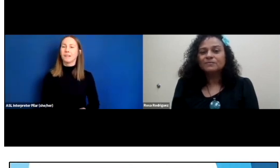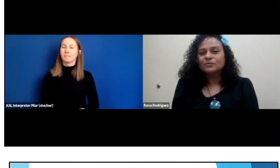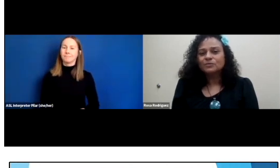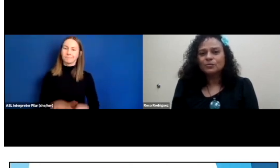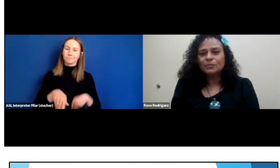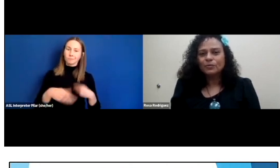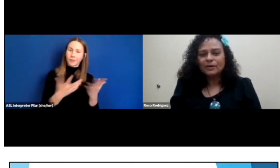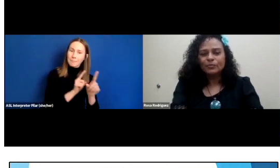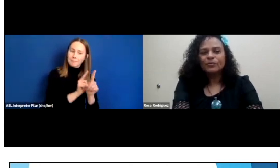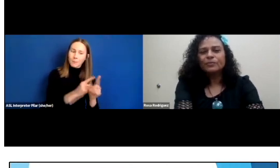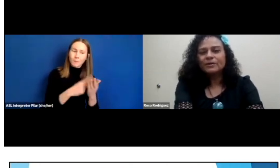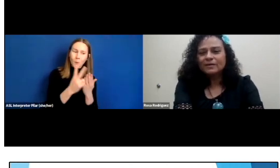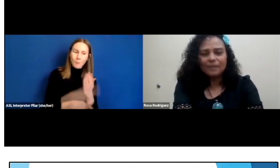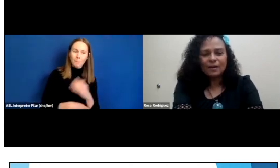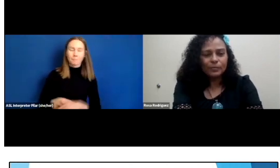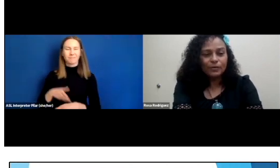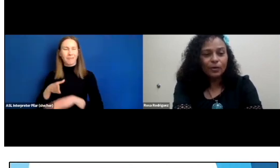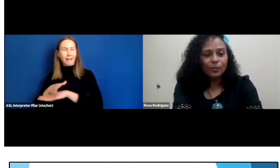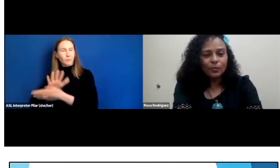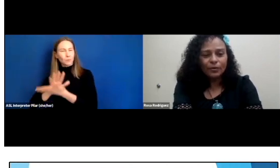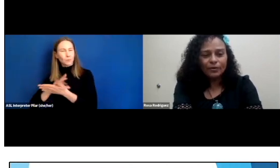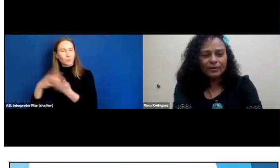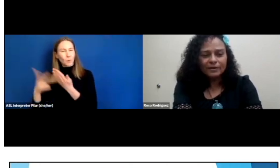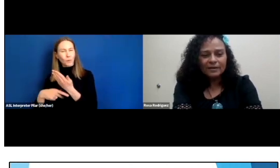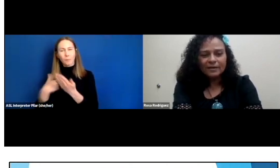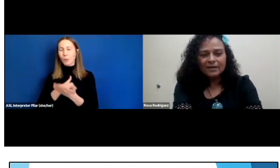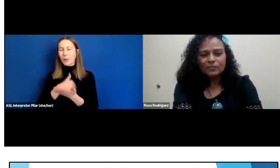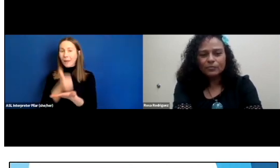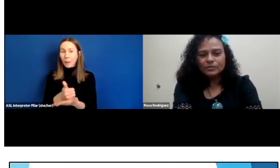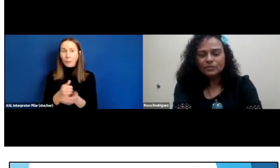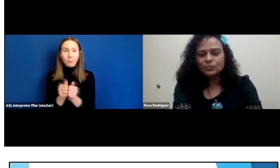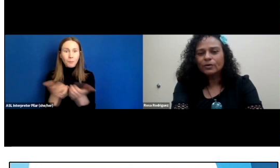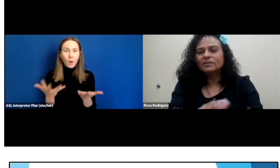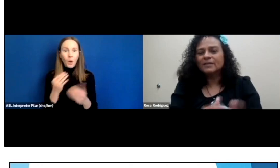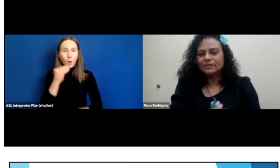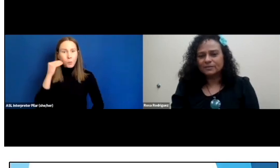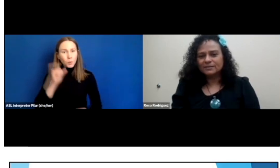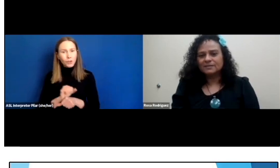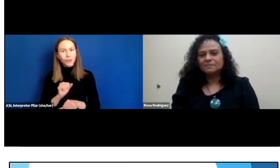afterschool programs where we help with homework, and where we just work on literacy.